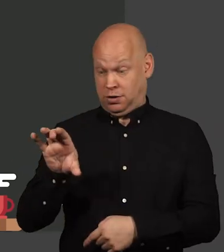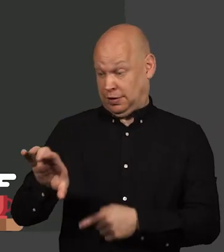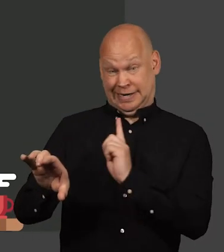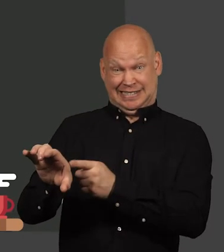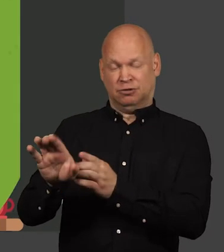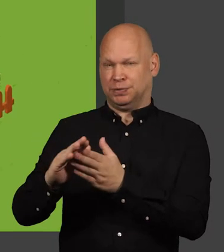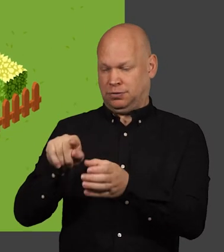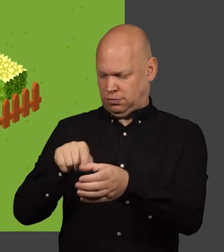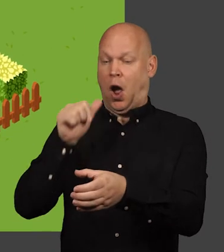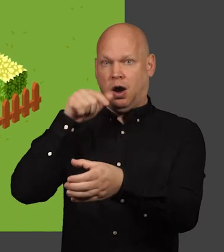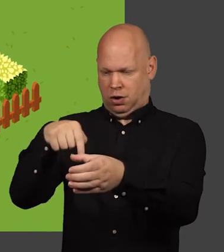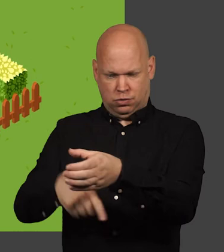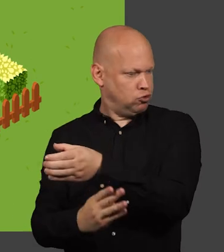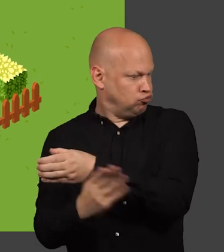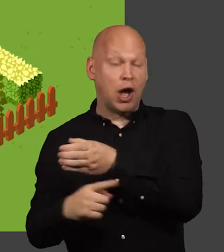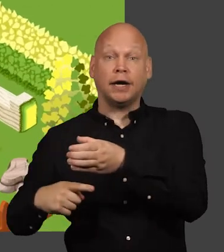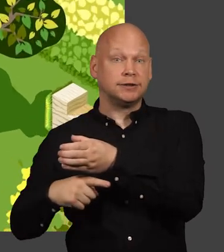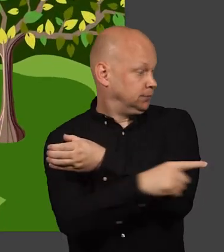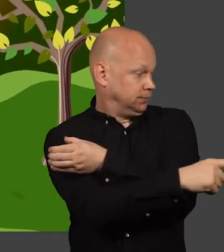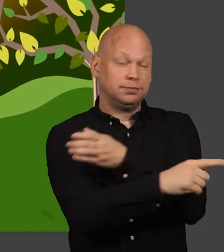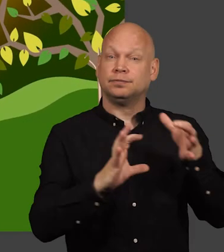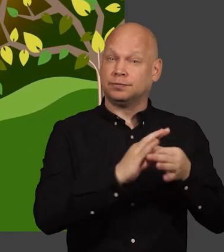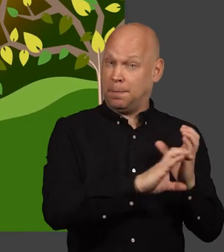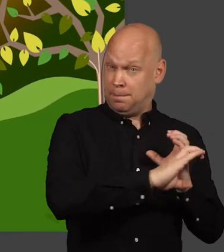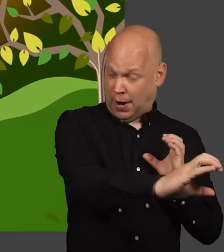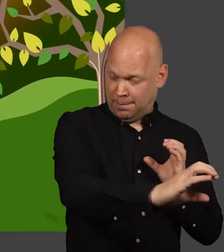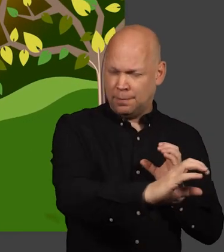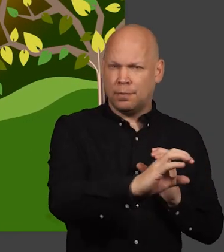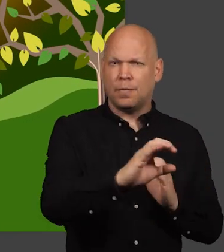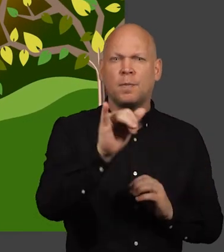consider where your service pipe might be locate your gas meter as this will indicate where gas